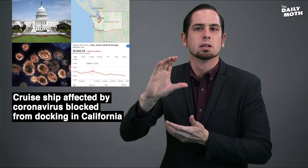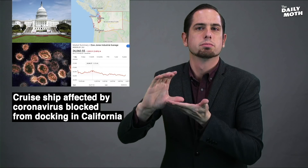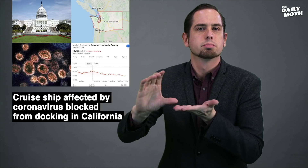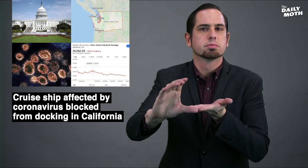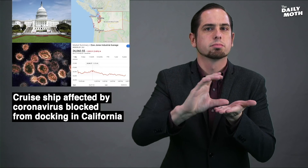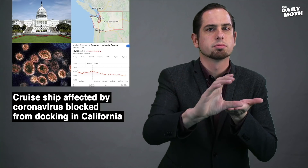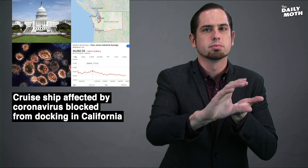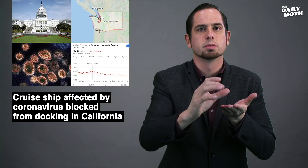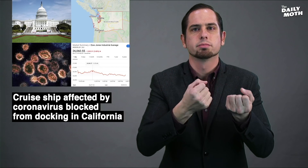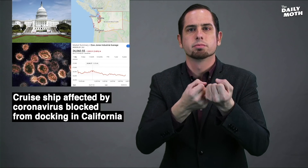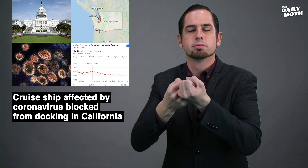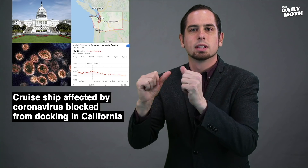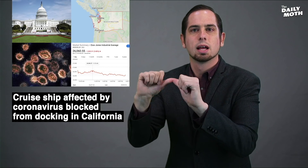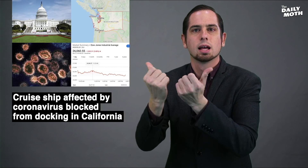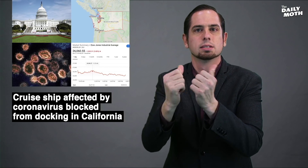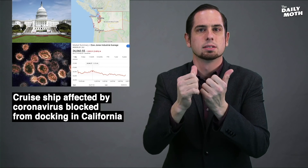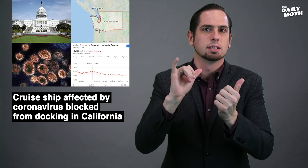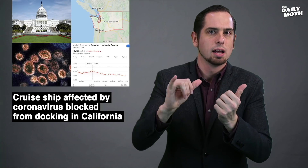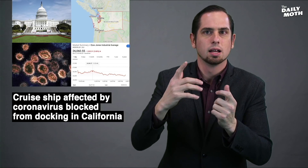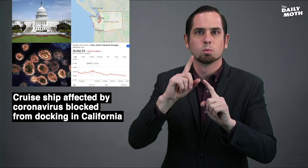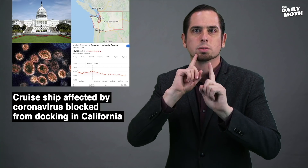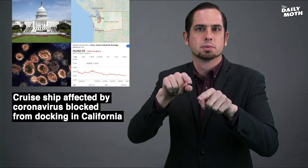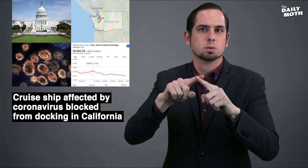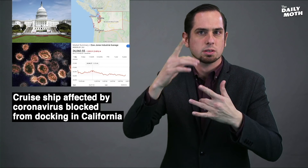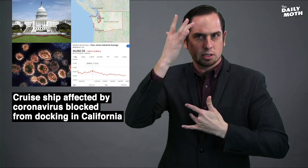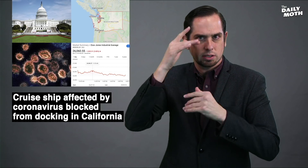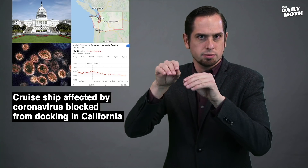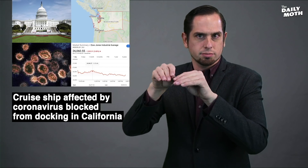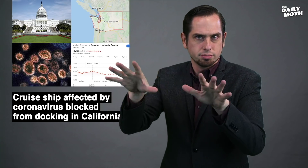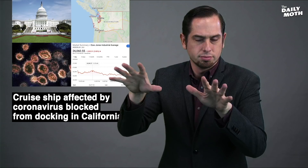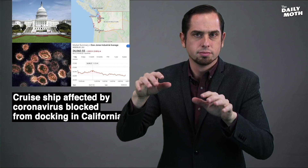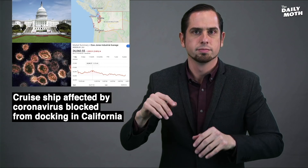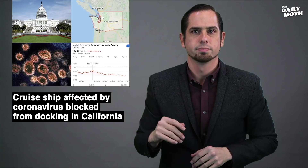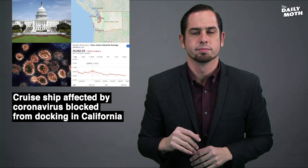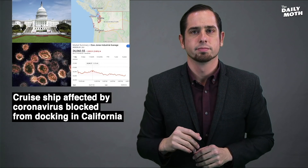would fund agencies responding to the outbreak.